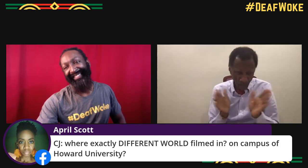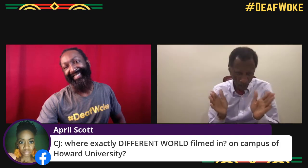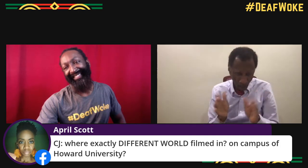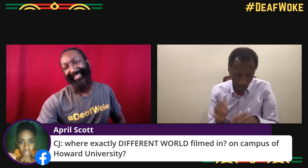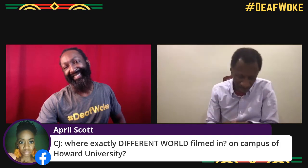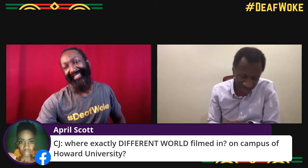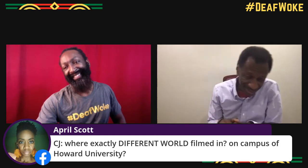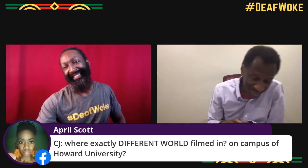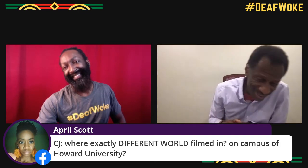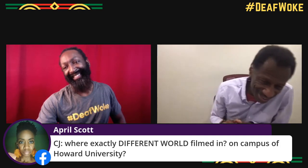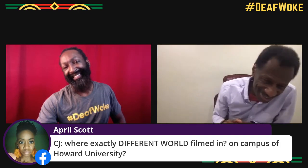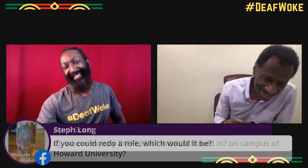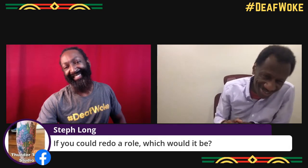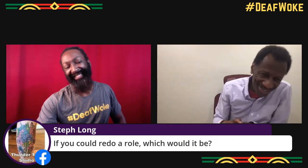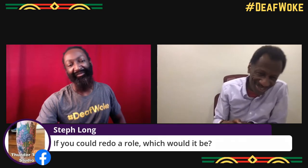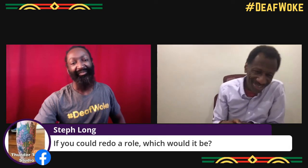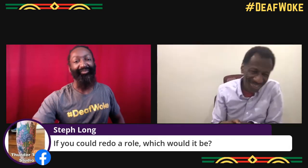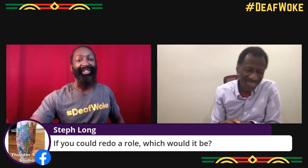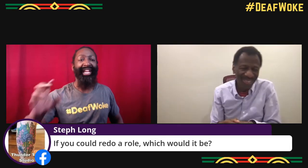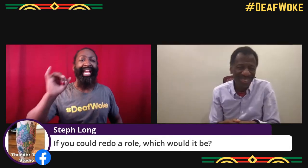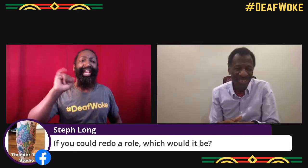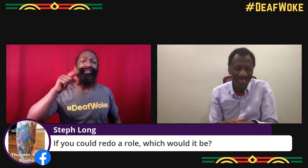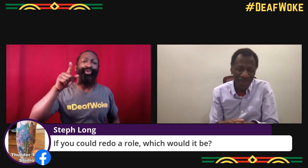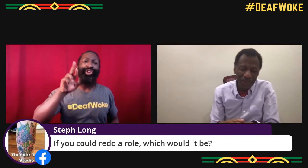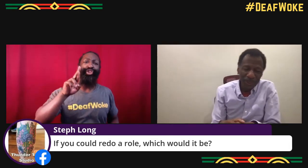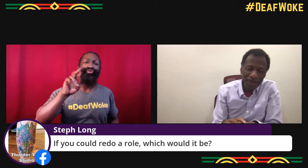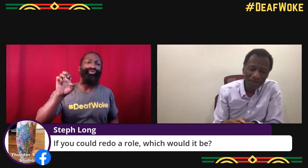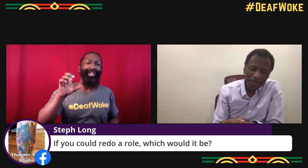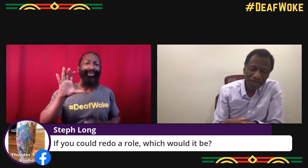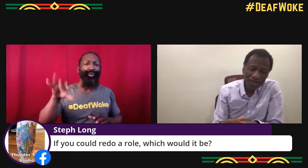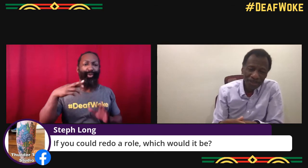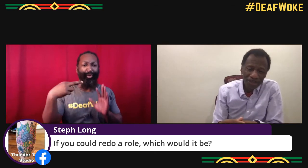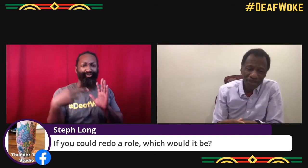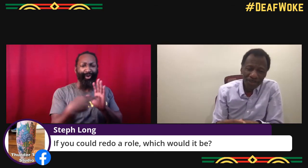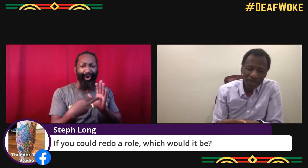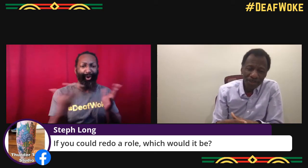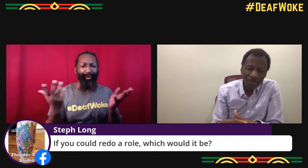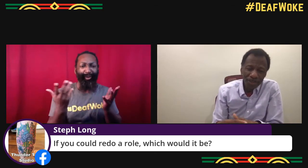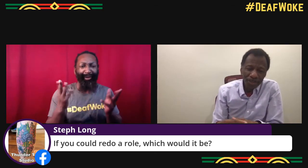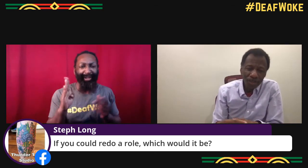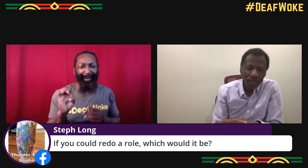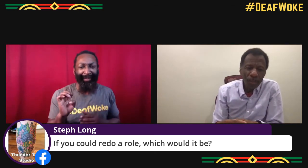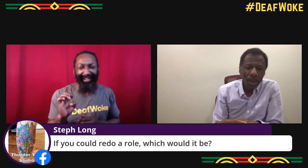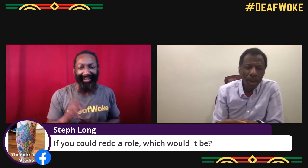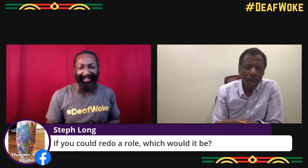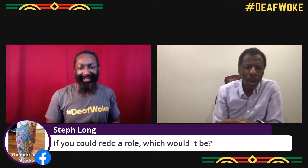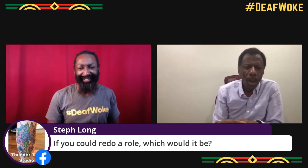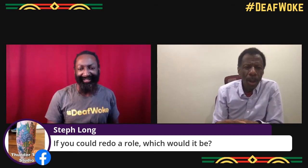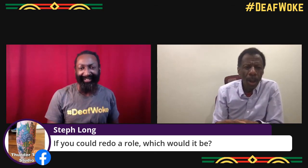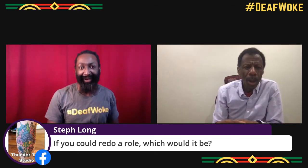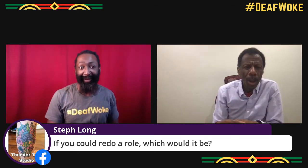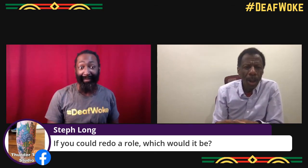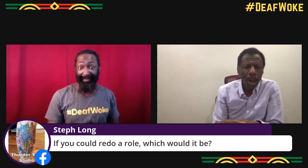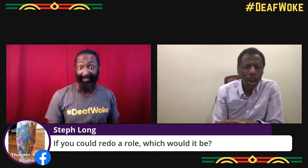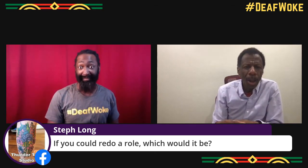So it was all made. It was all made to look as if it was filmed somewhere else, but yeah, it was filmed in Hollywood.